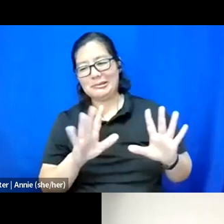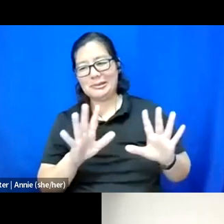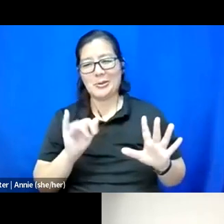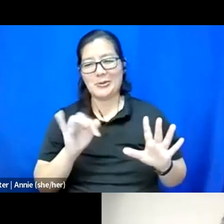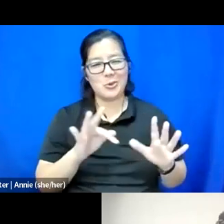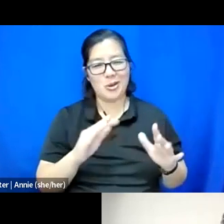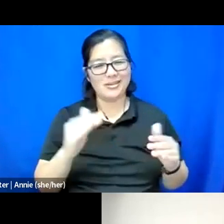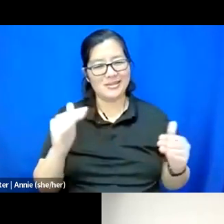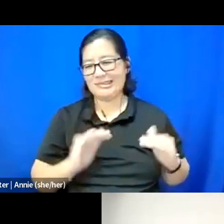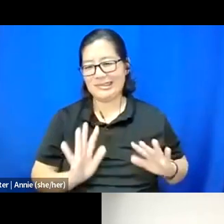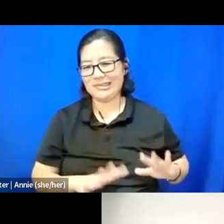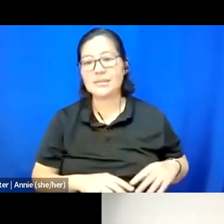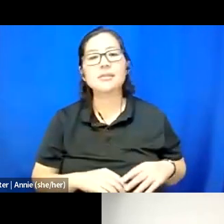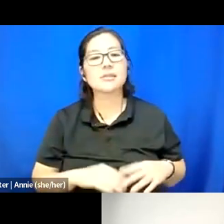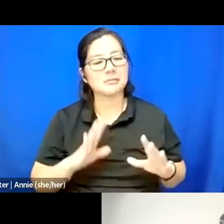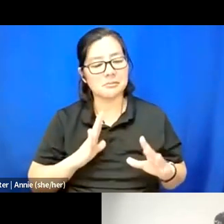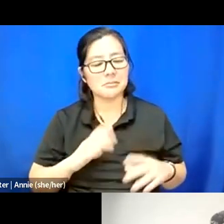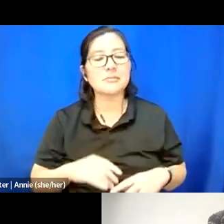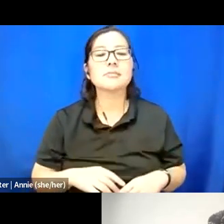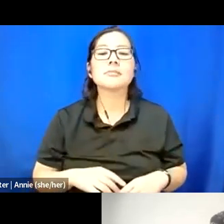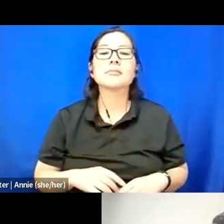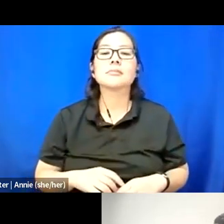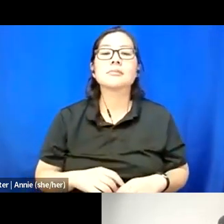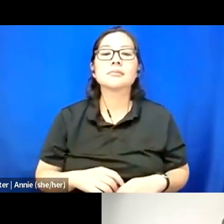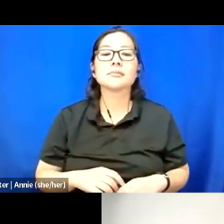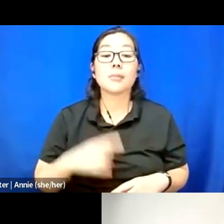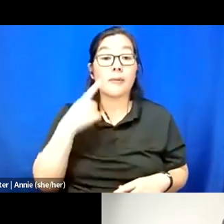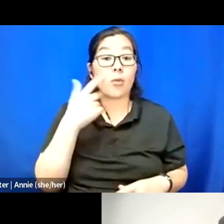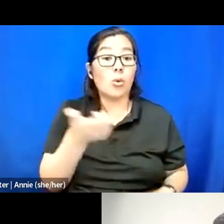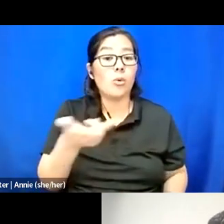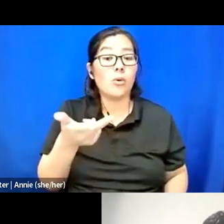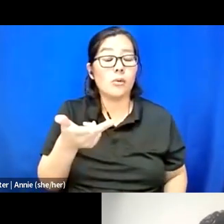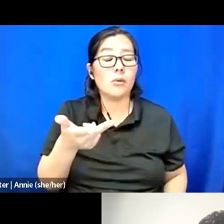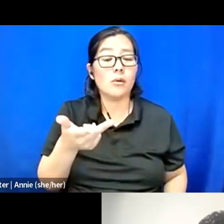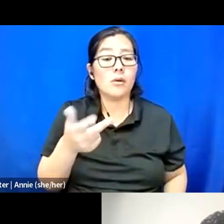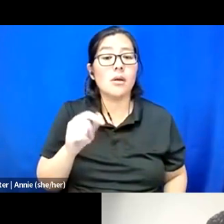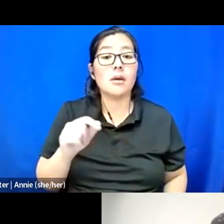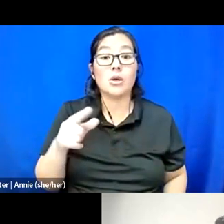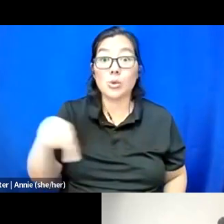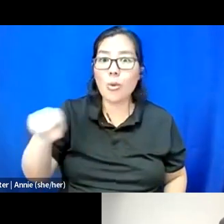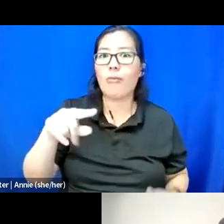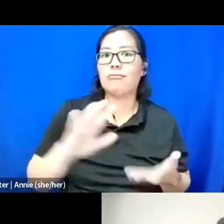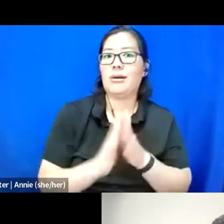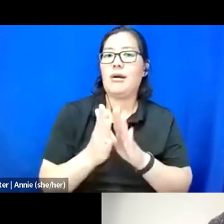But for you all as you are vehicles or vessels of, it sounds like you're, like,